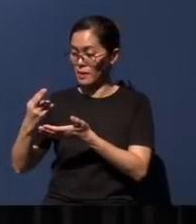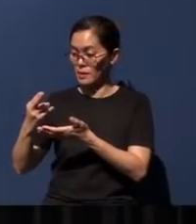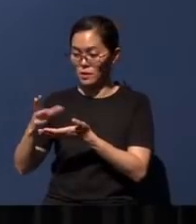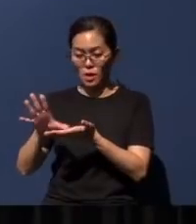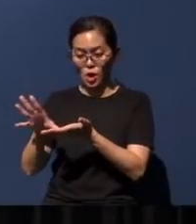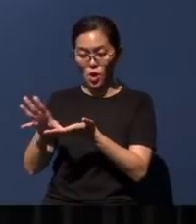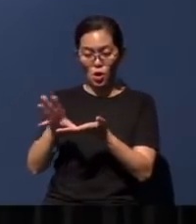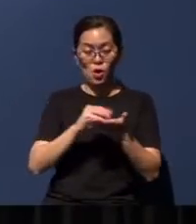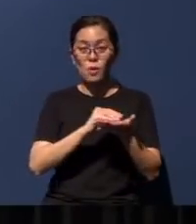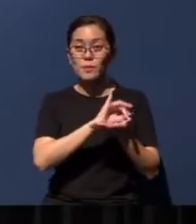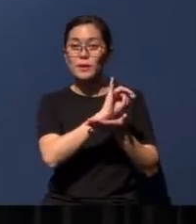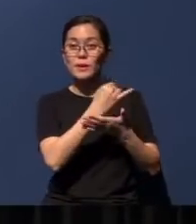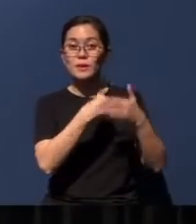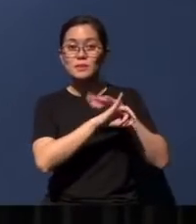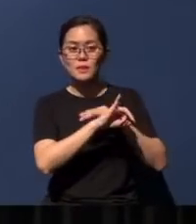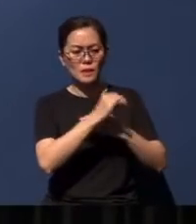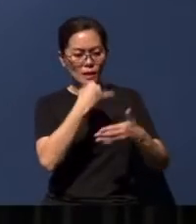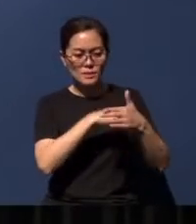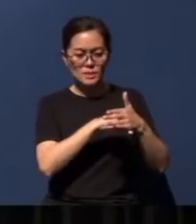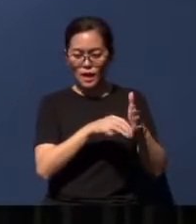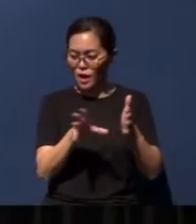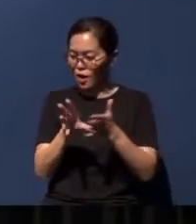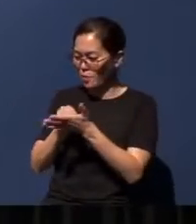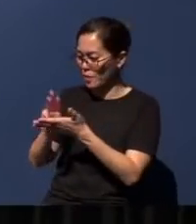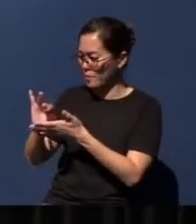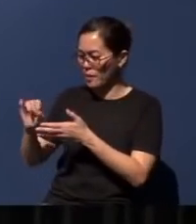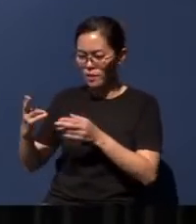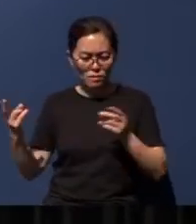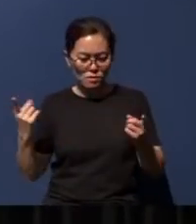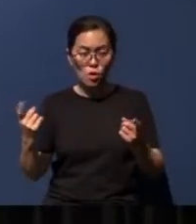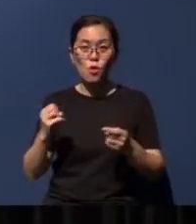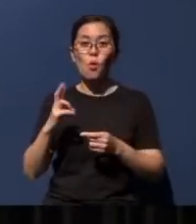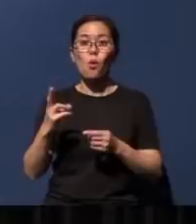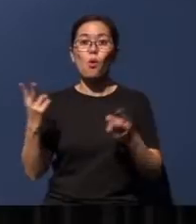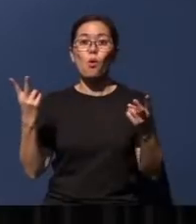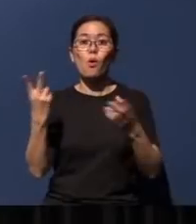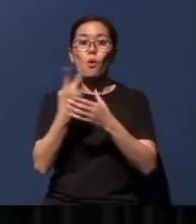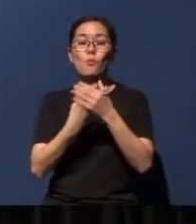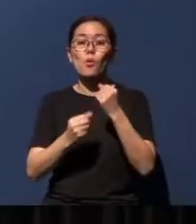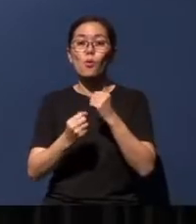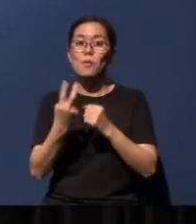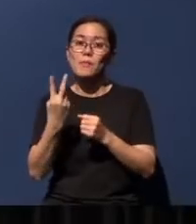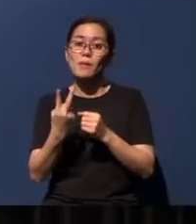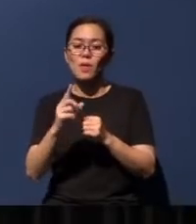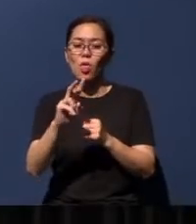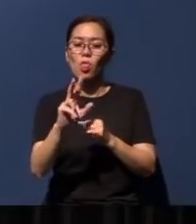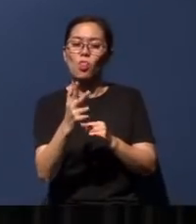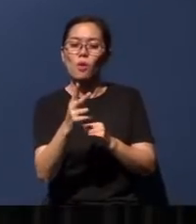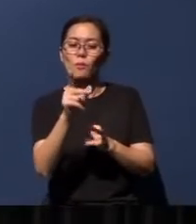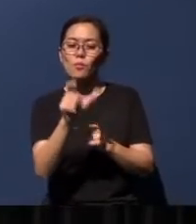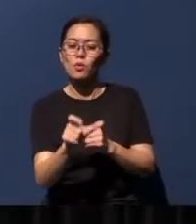of them took this passage from a third source. But that's not critical.